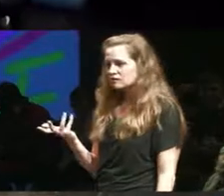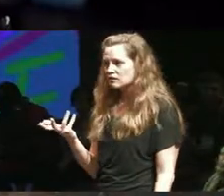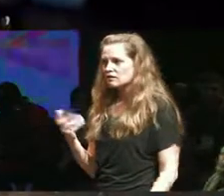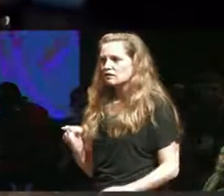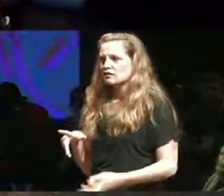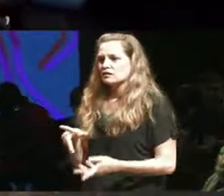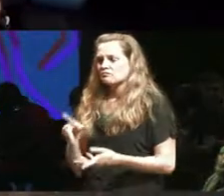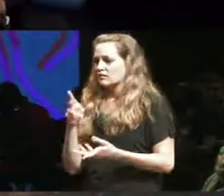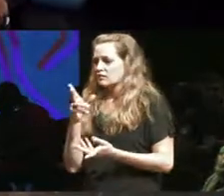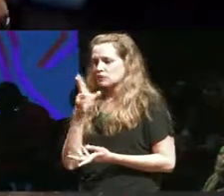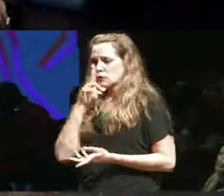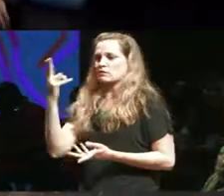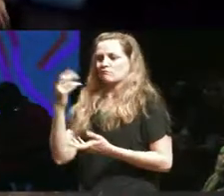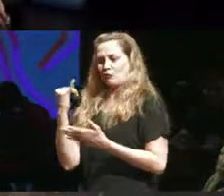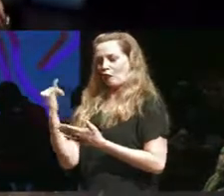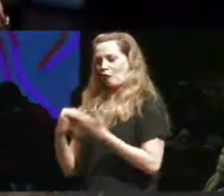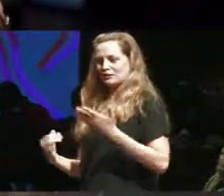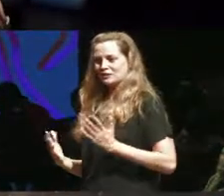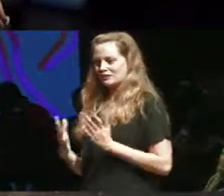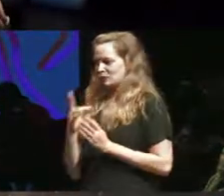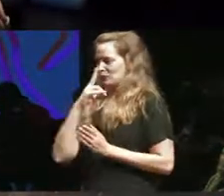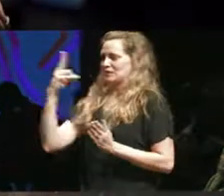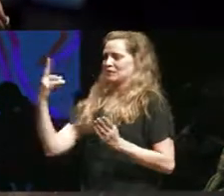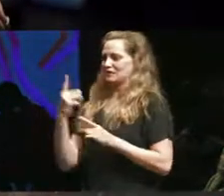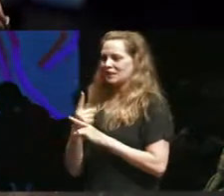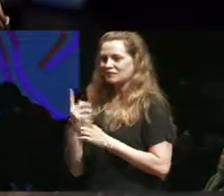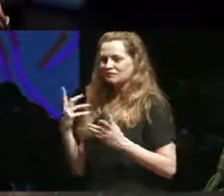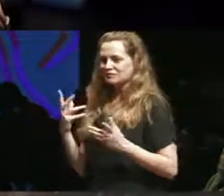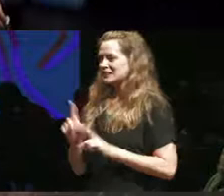there's something unique about being an artist which is different than saying I